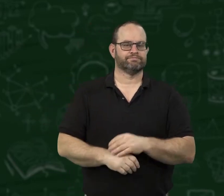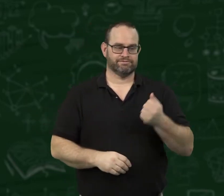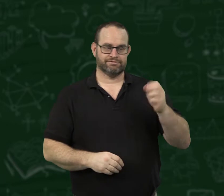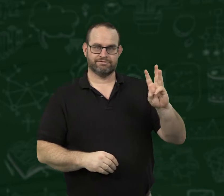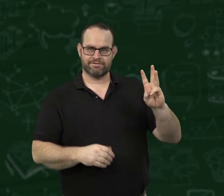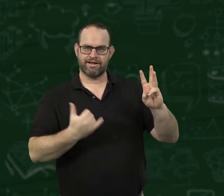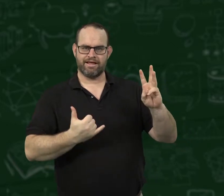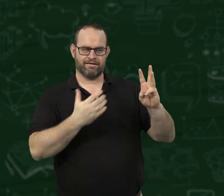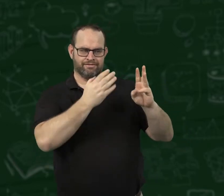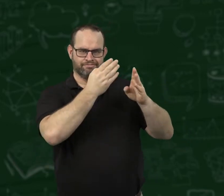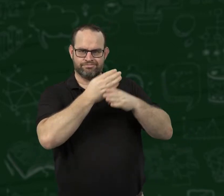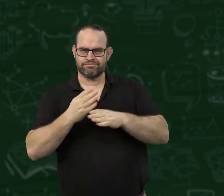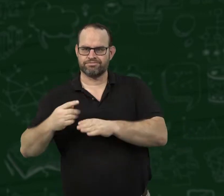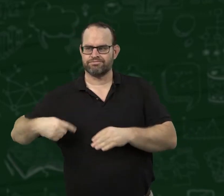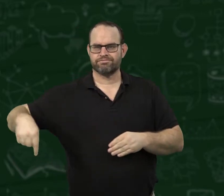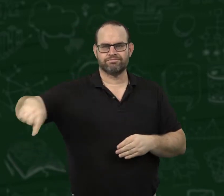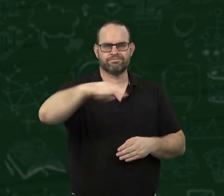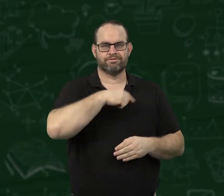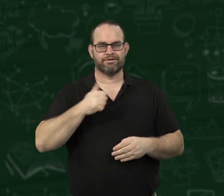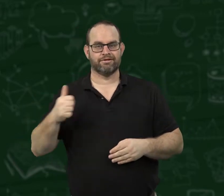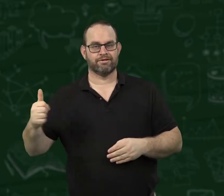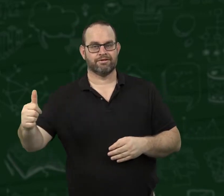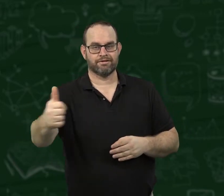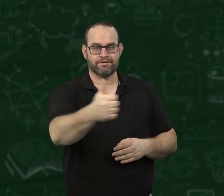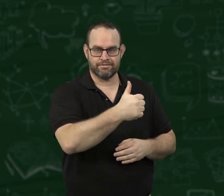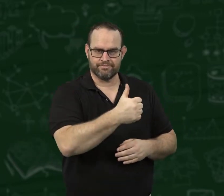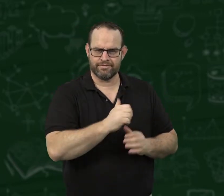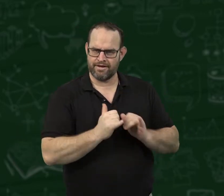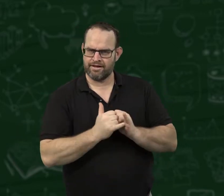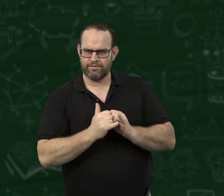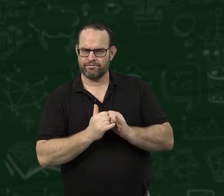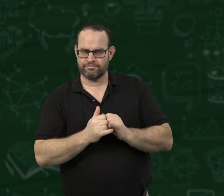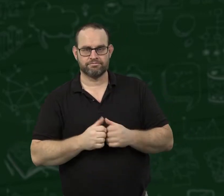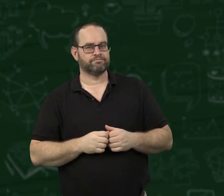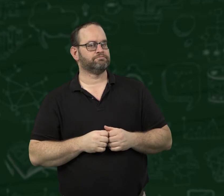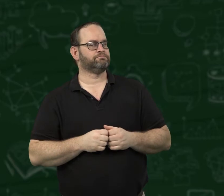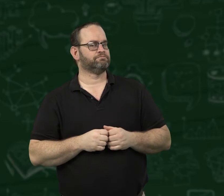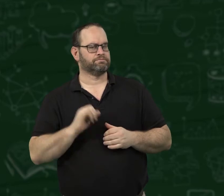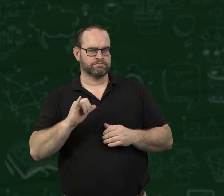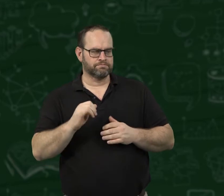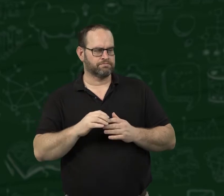How do you divide 16 by 10?